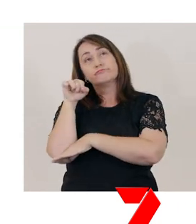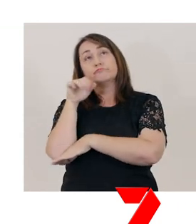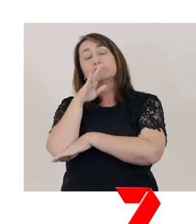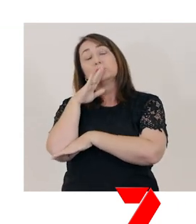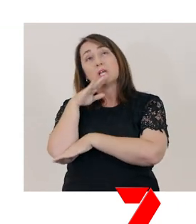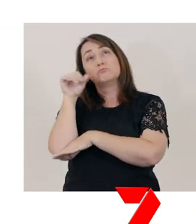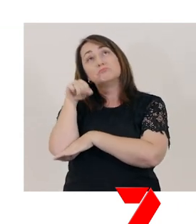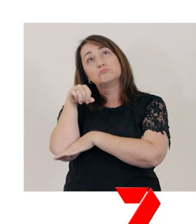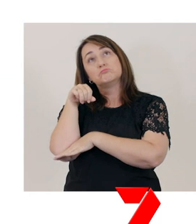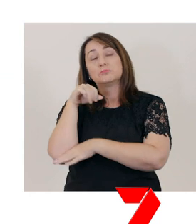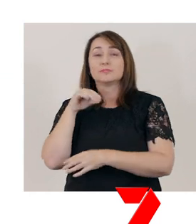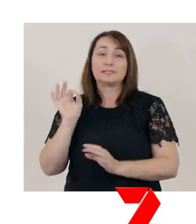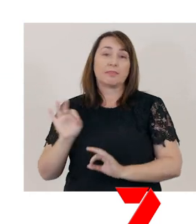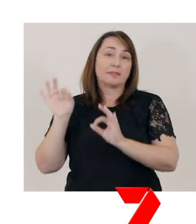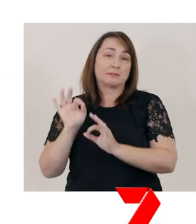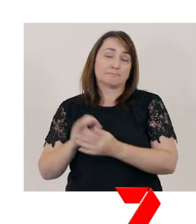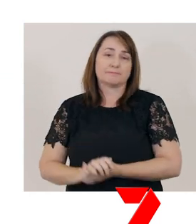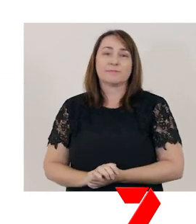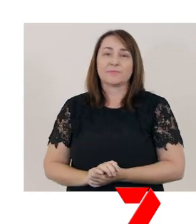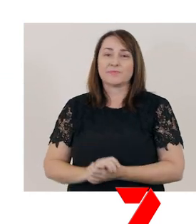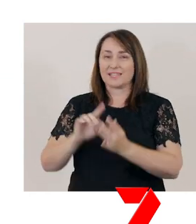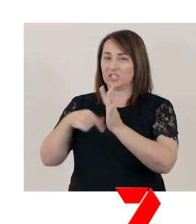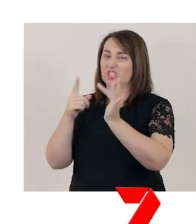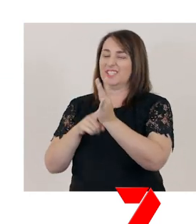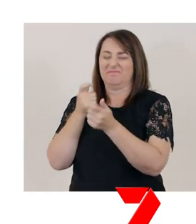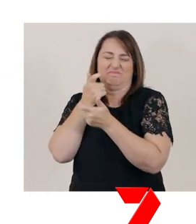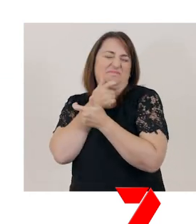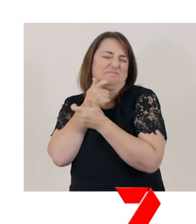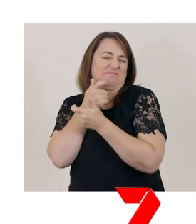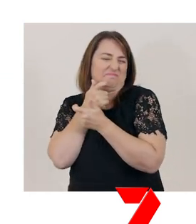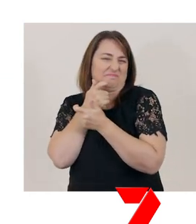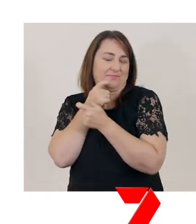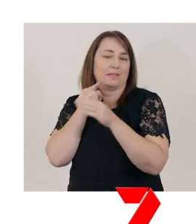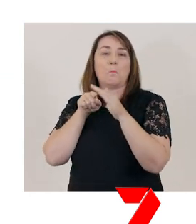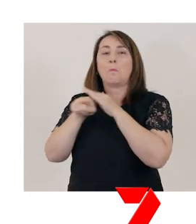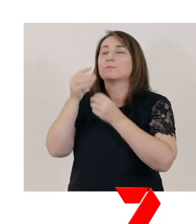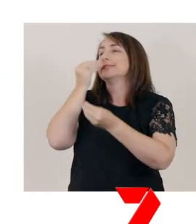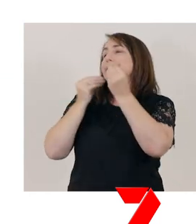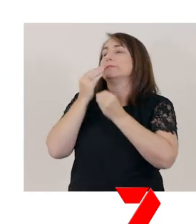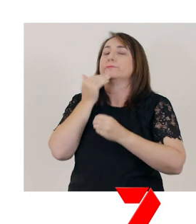Jill started to giggle, and ran off to eat her plums.